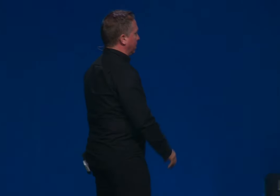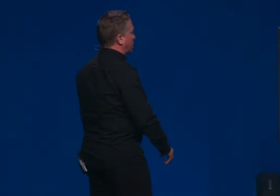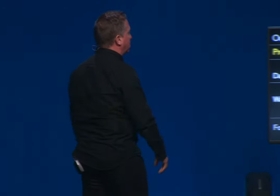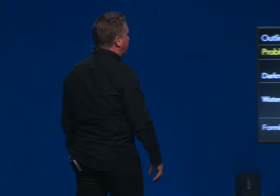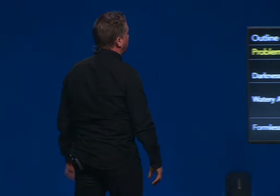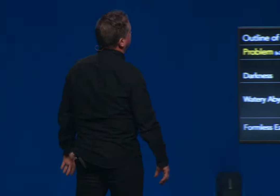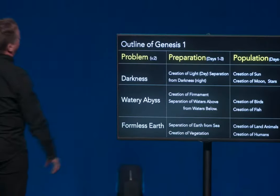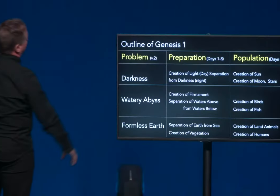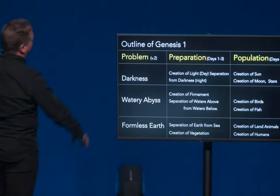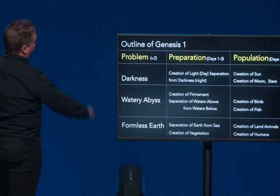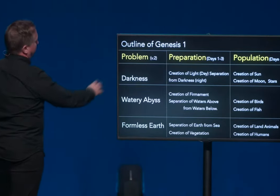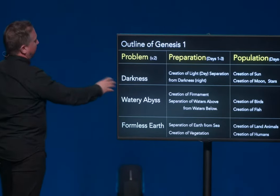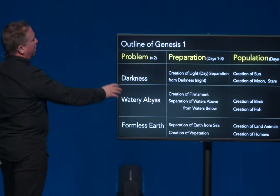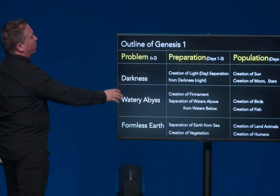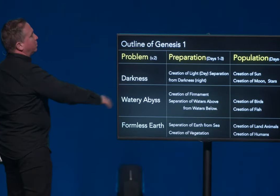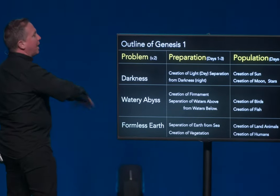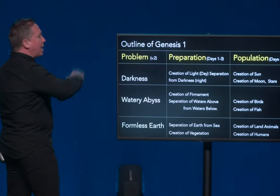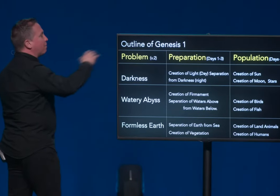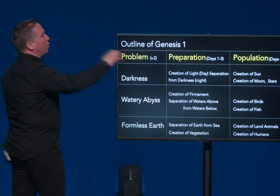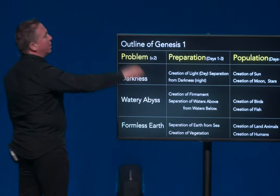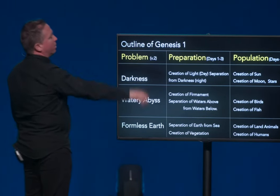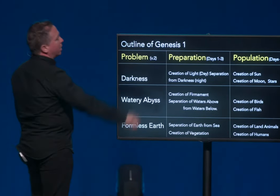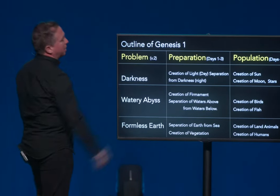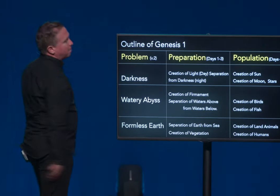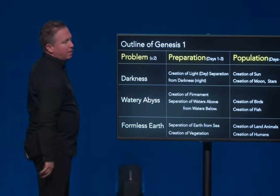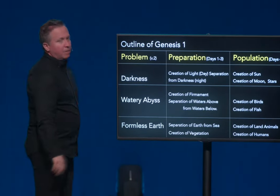but it speaks to the outline, what you have going on. If you read the whole chapter of Genesis is problem, preparation, population.